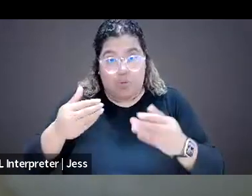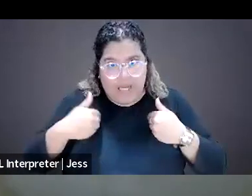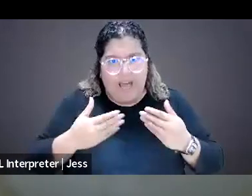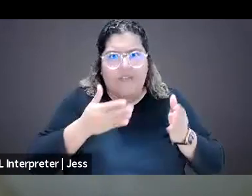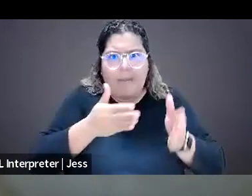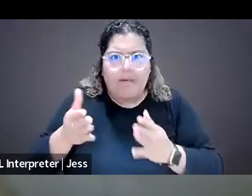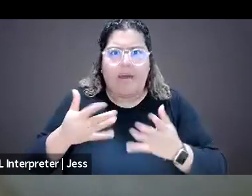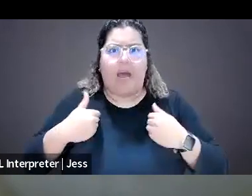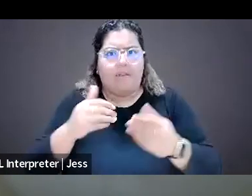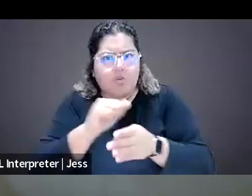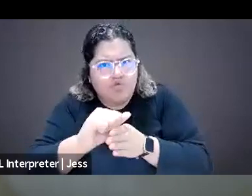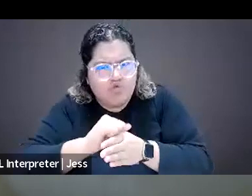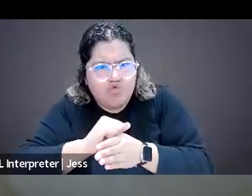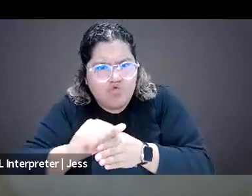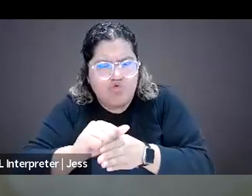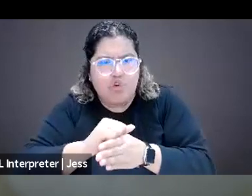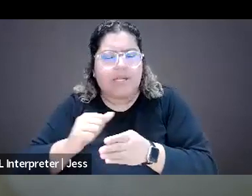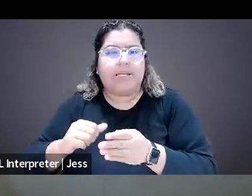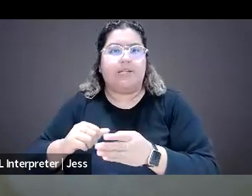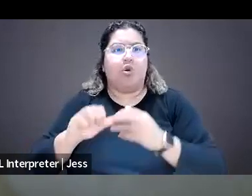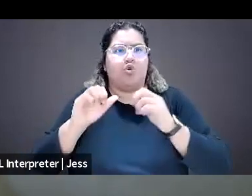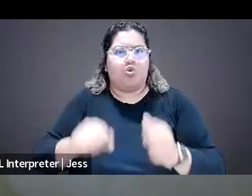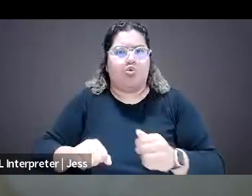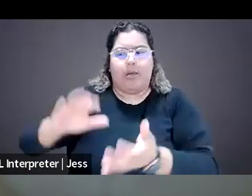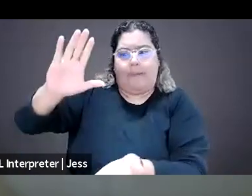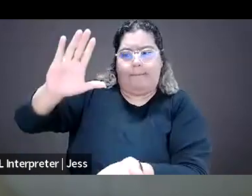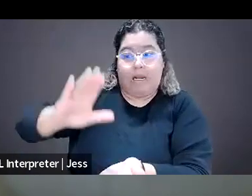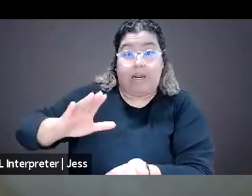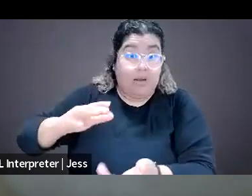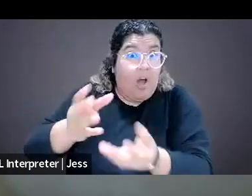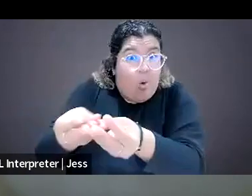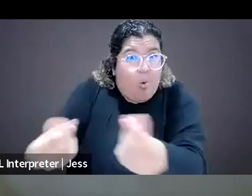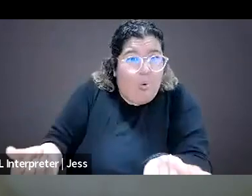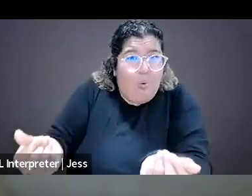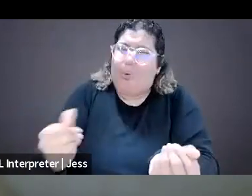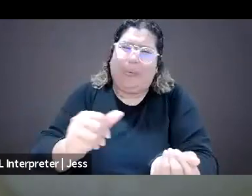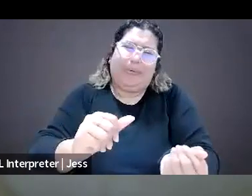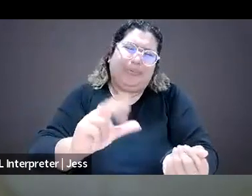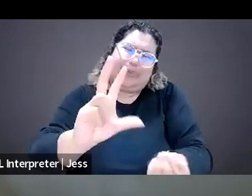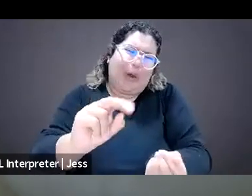that you can not entirely mitigate. So don't get me wrong, I think that I don't,